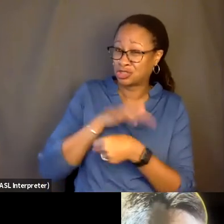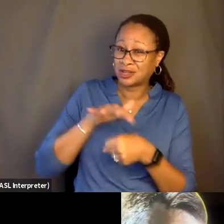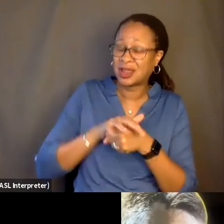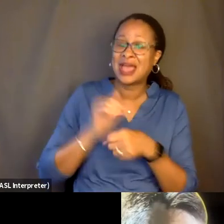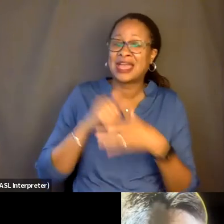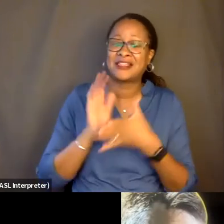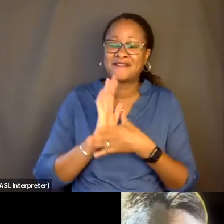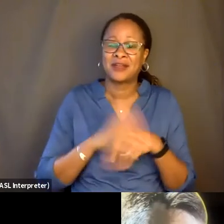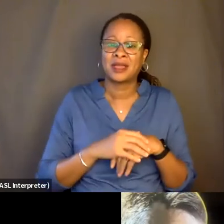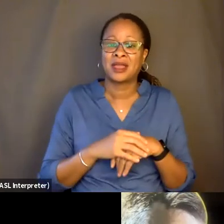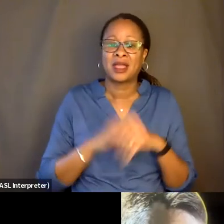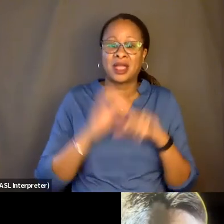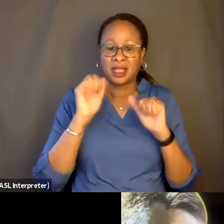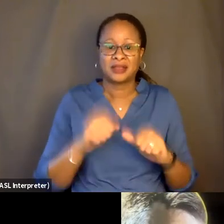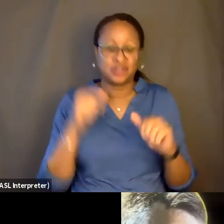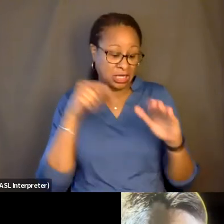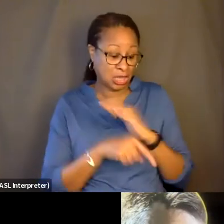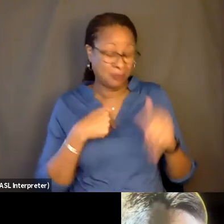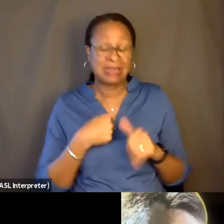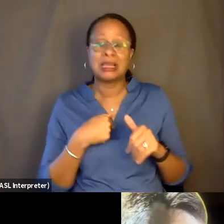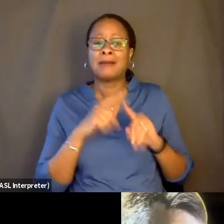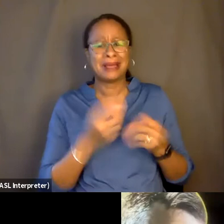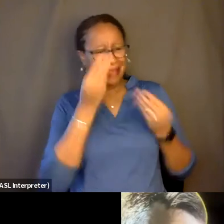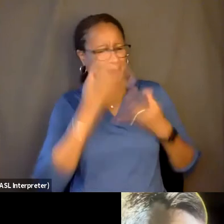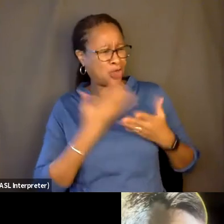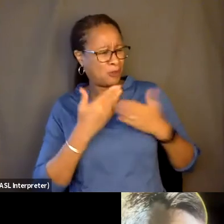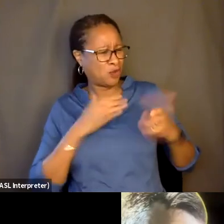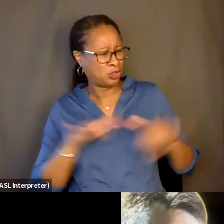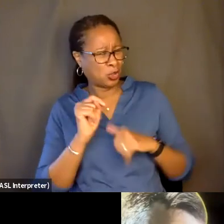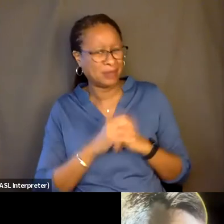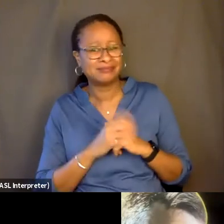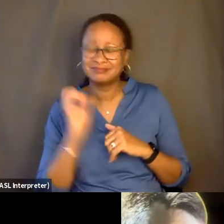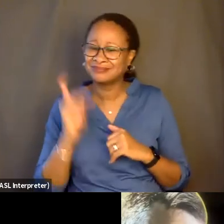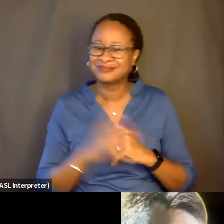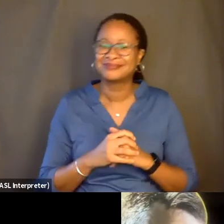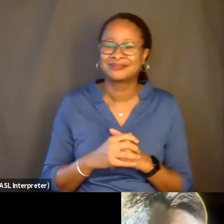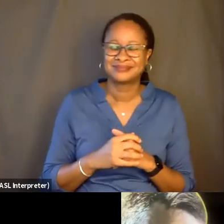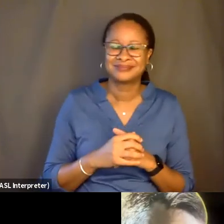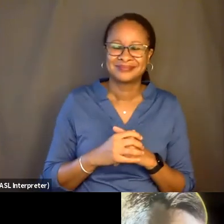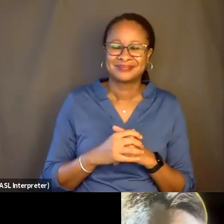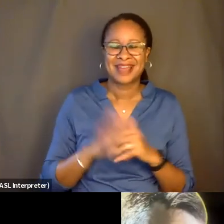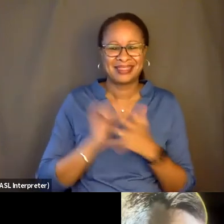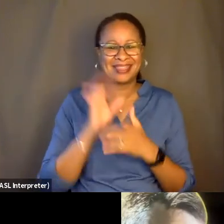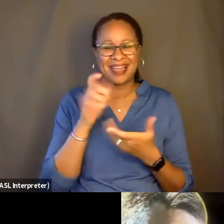like, you can kill me, just run it by me before you do it, you know. [CHUCKLES] But this kind of question, like,